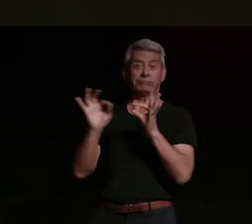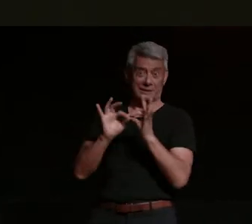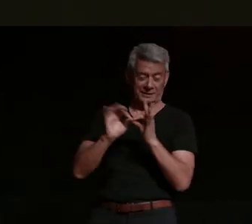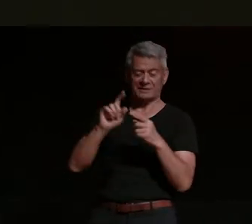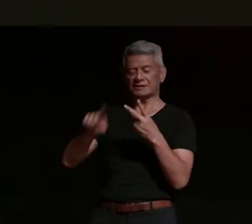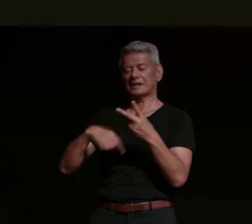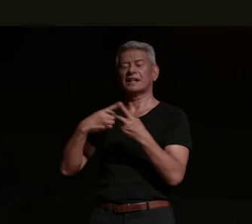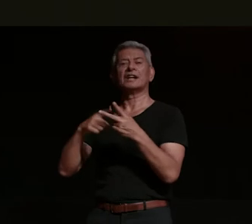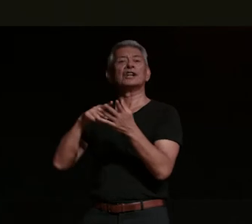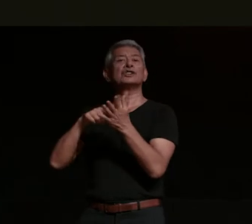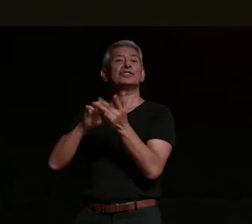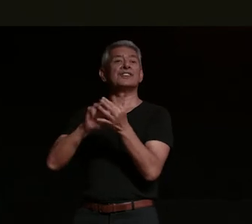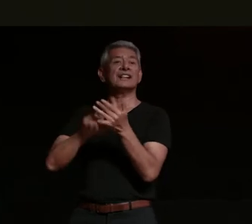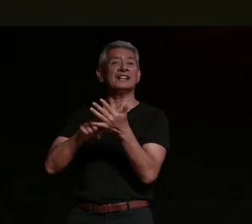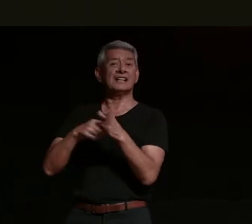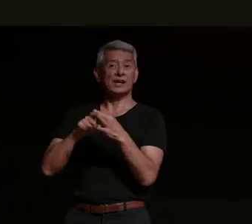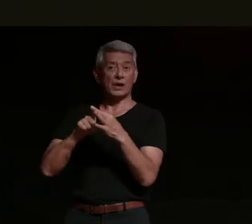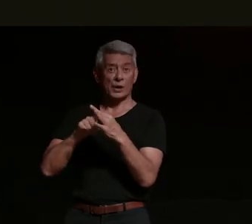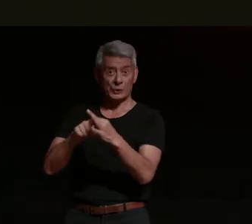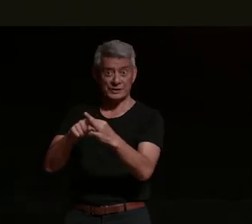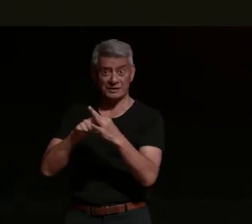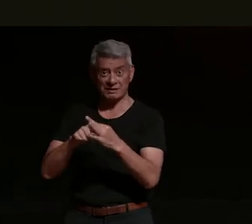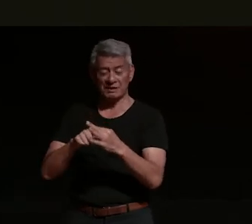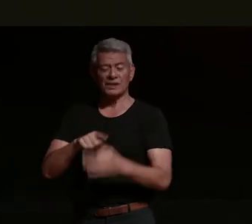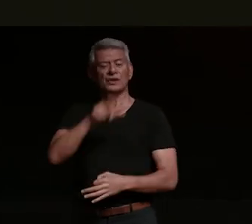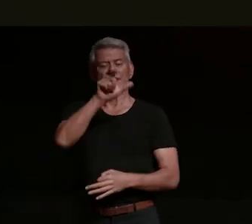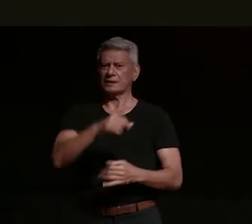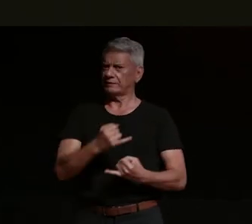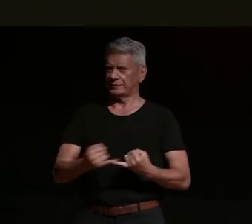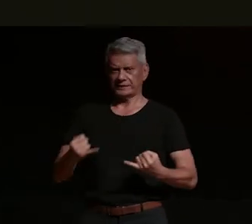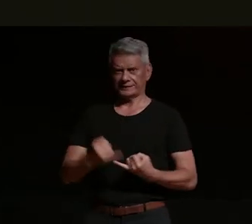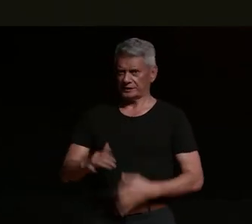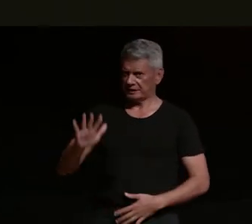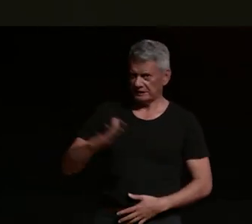copywriter and all-round interested person and interesting people places and things with more